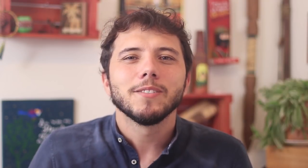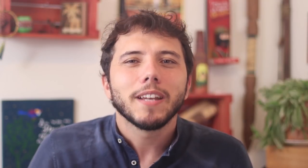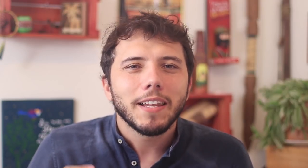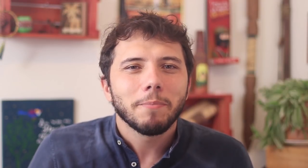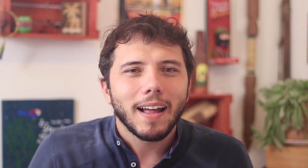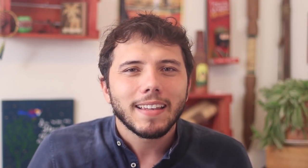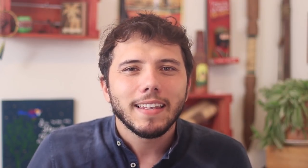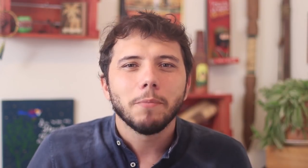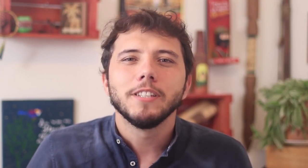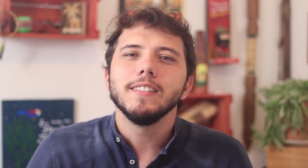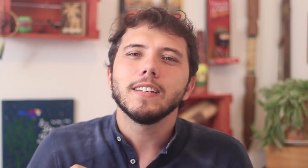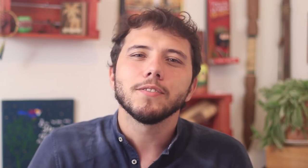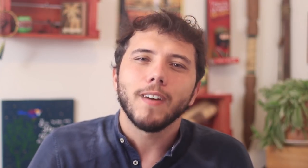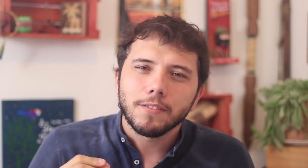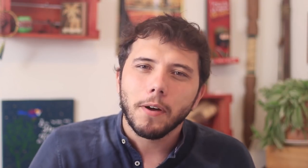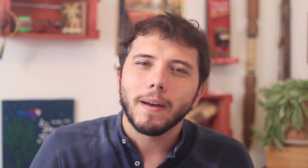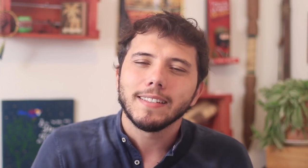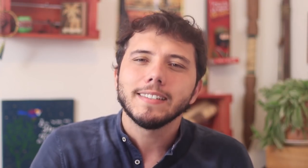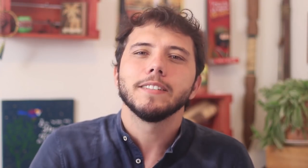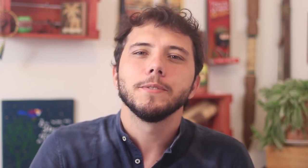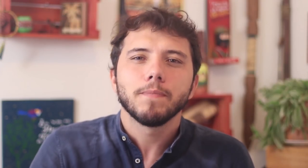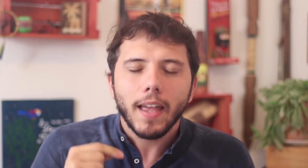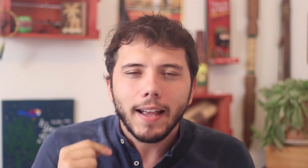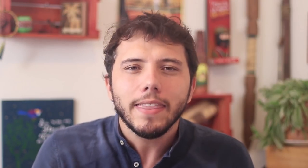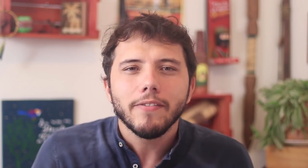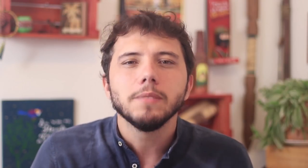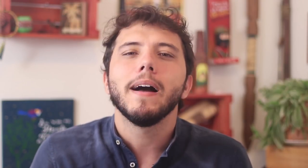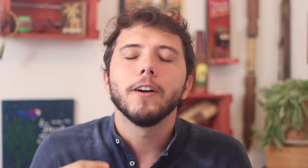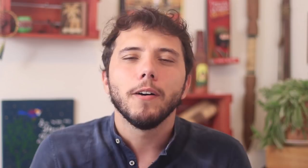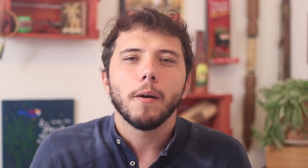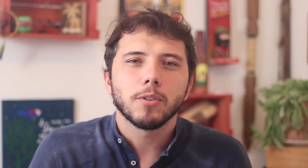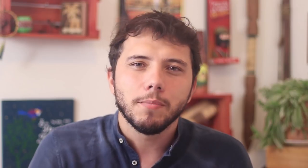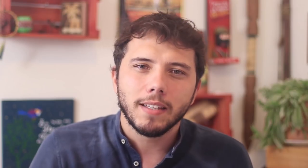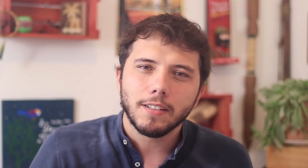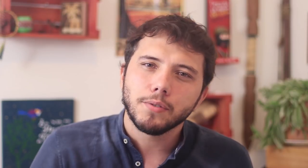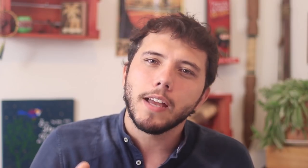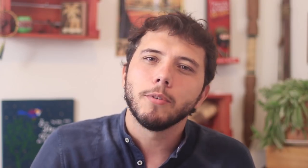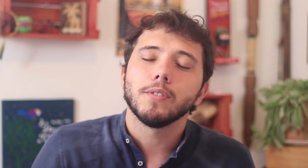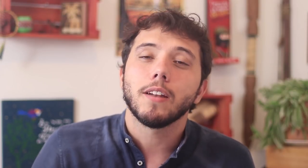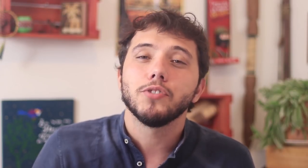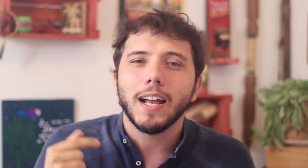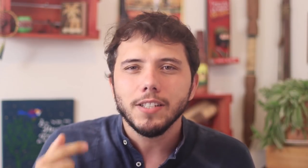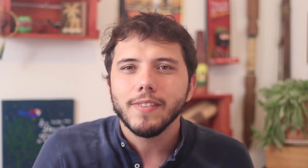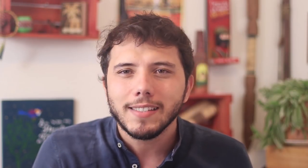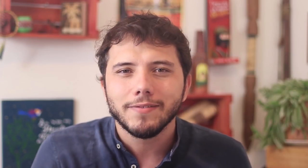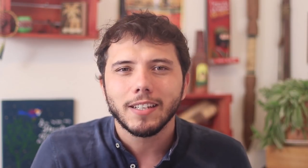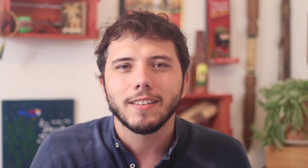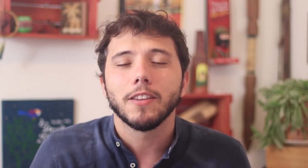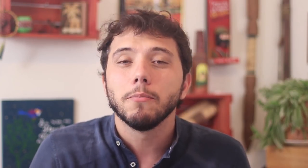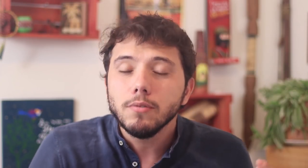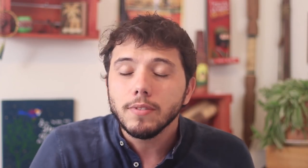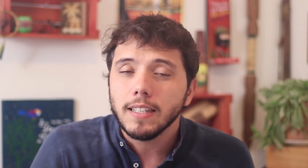But I'd like to remind that as we uncover new facts it gets more and more likely the possibility that Bolsonaro has already been infected for a long time